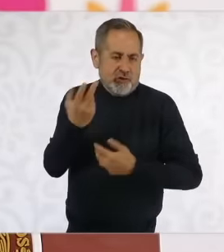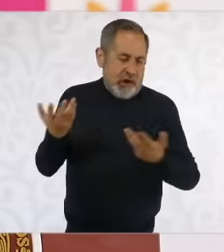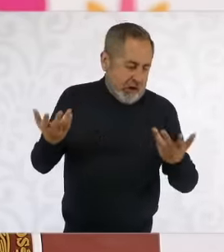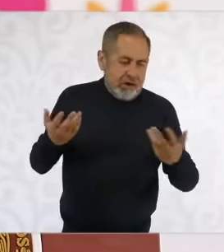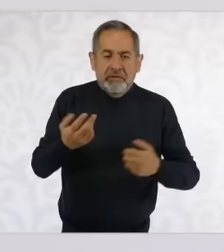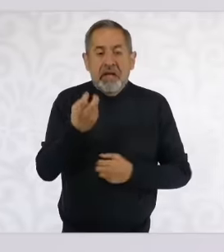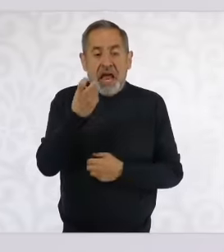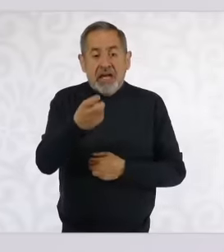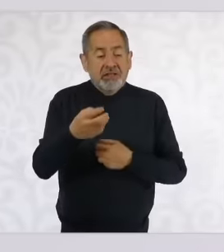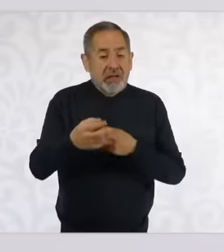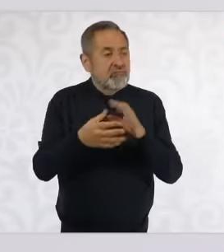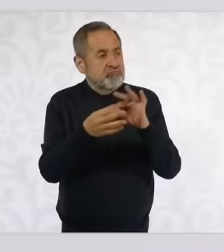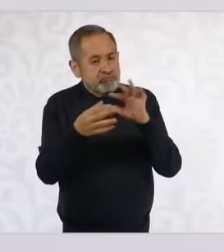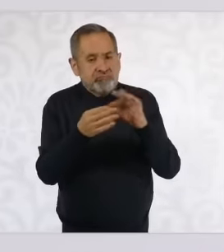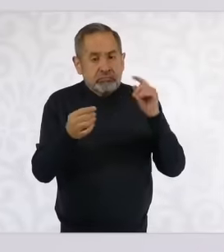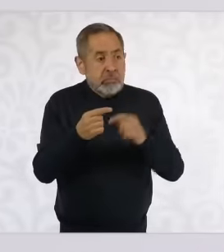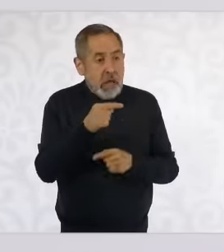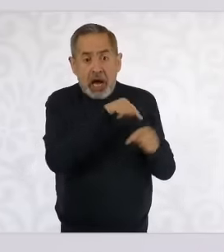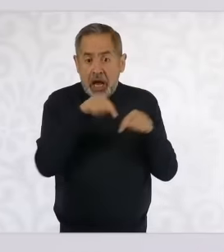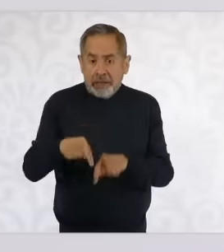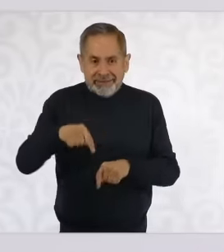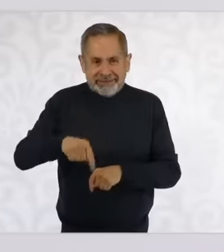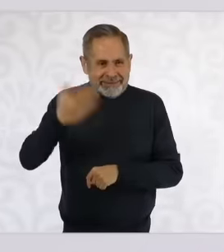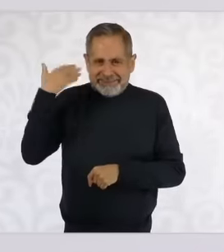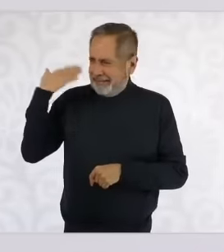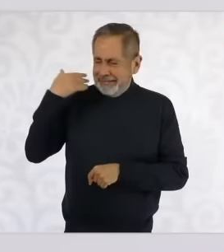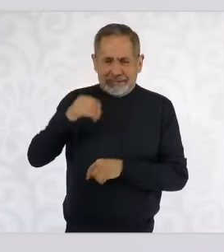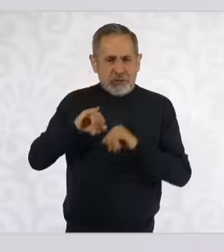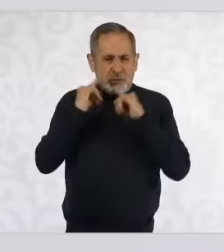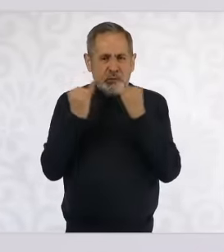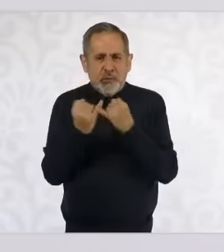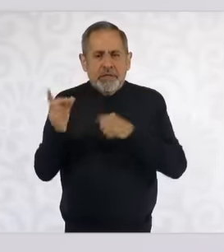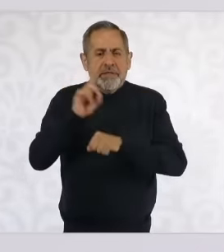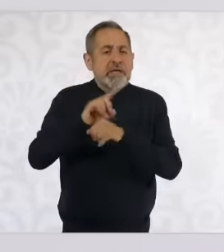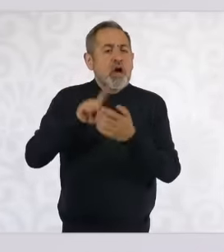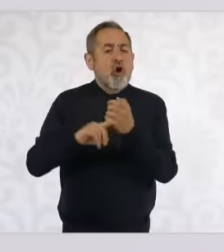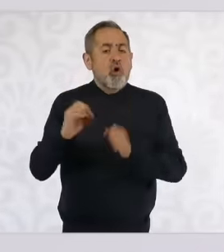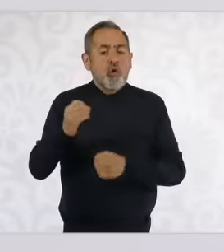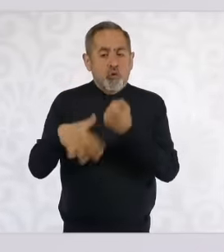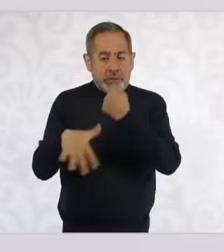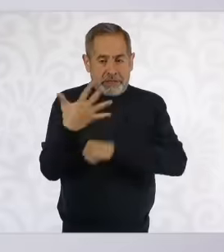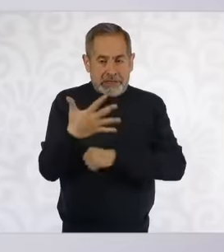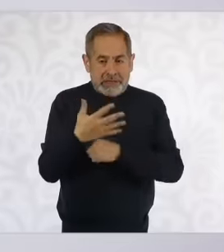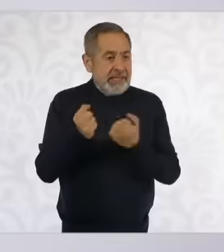demonstration they had here at the meeting on October 15 that we had with several